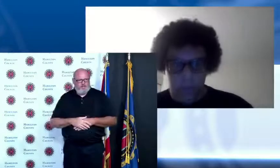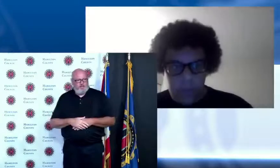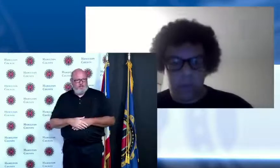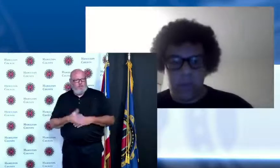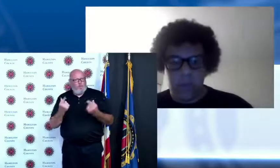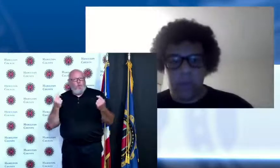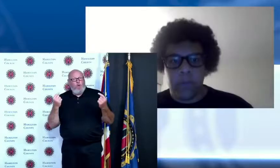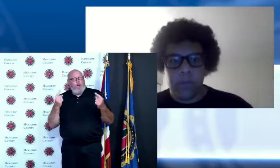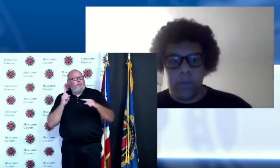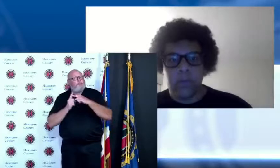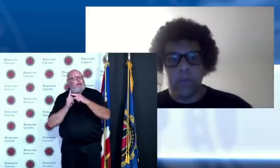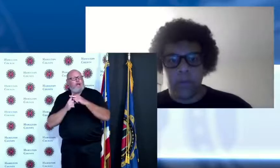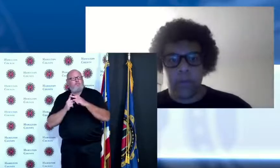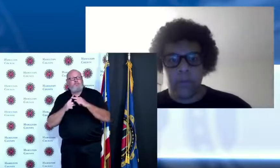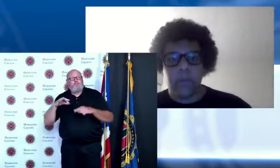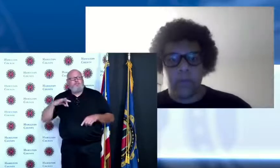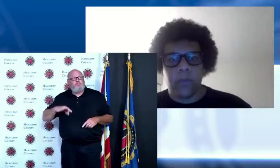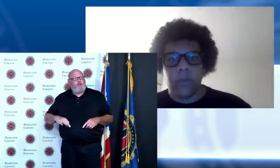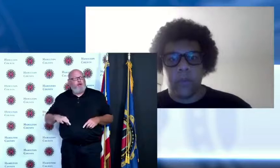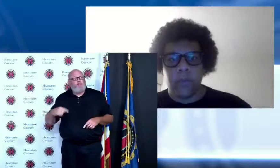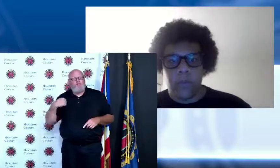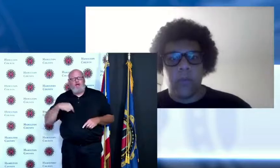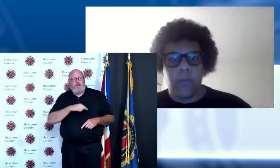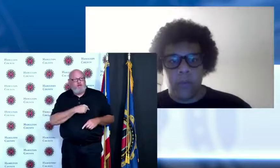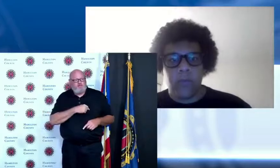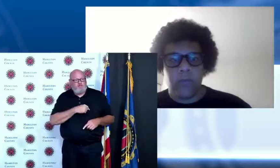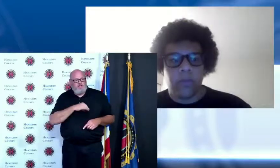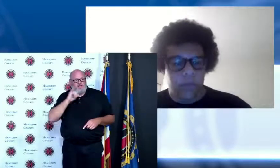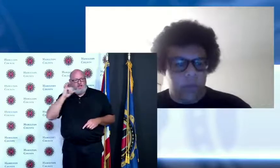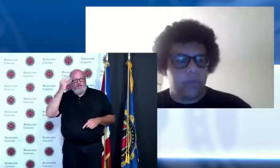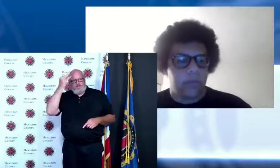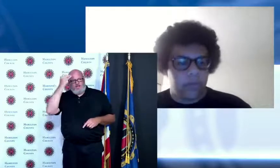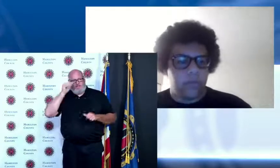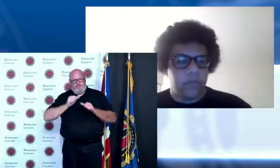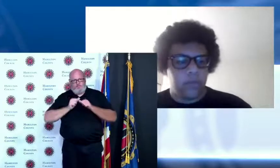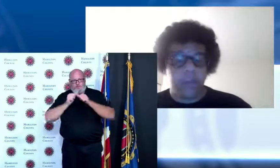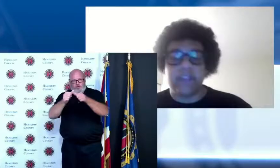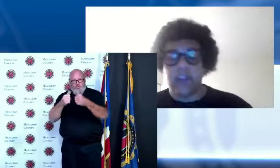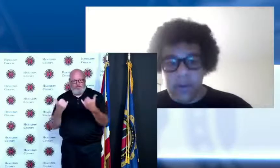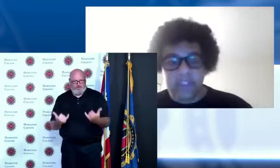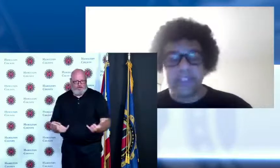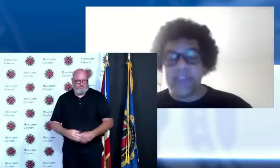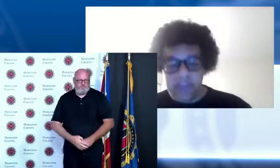is something that we think about and implement in our regular practices that's all my questions